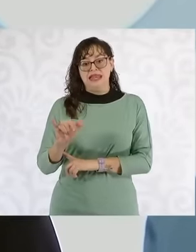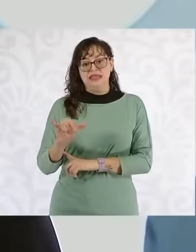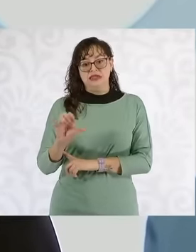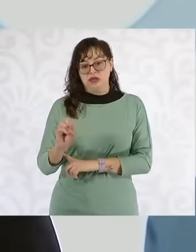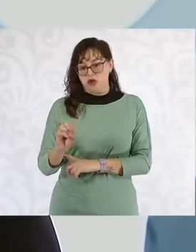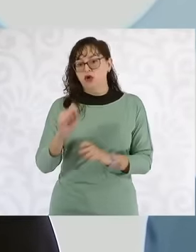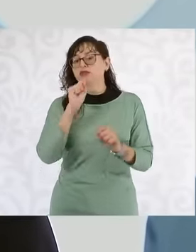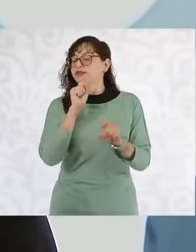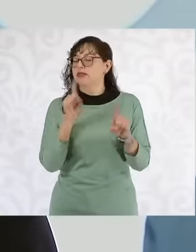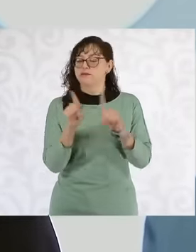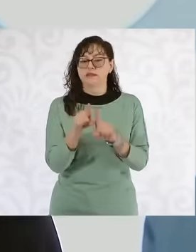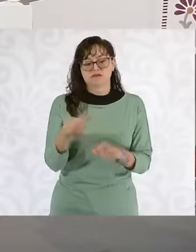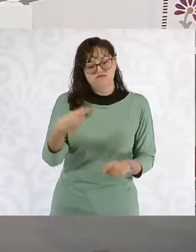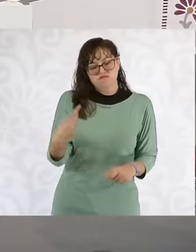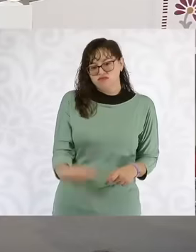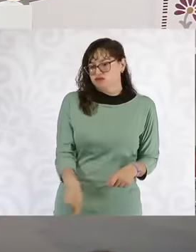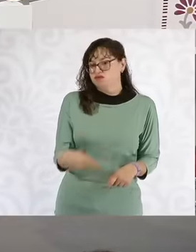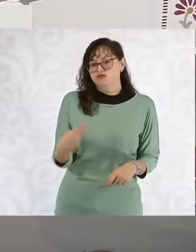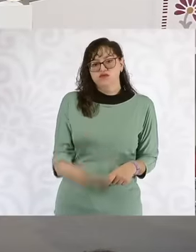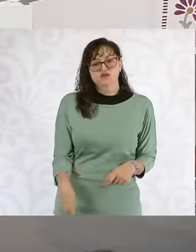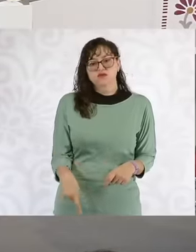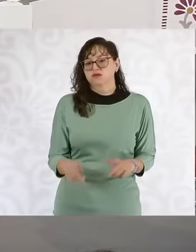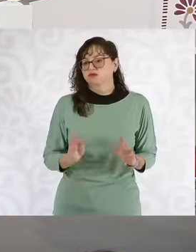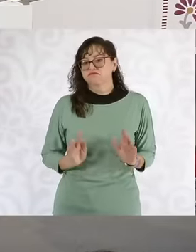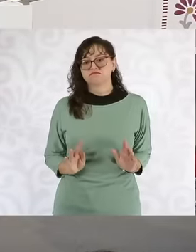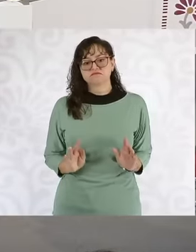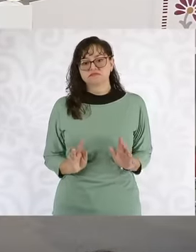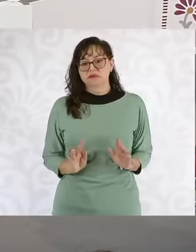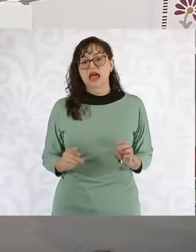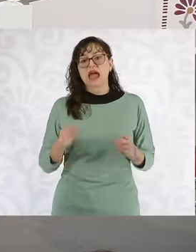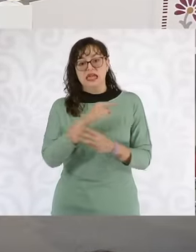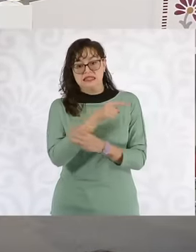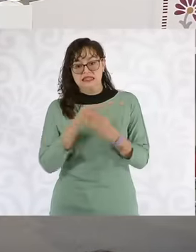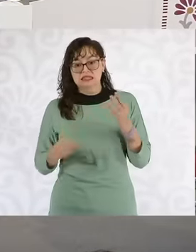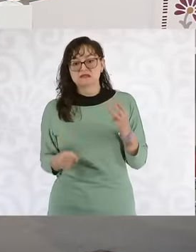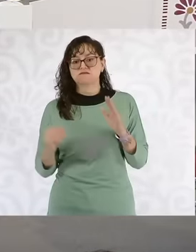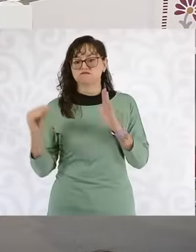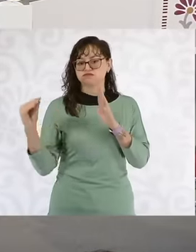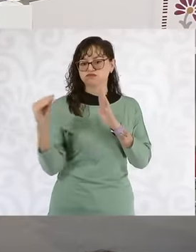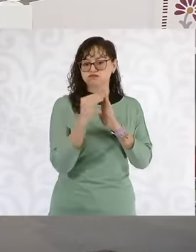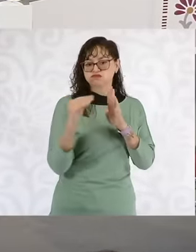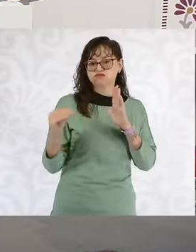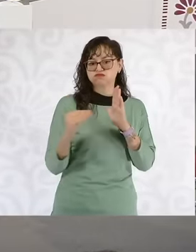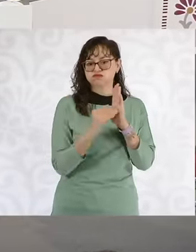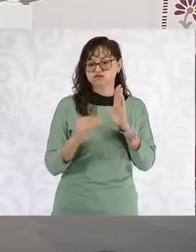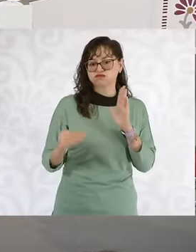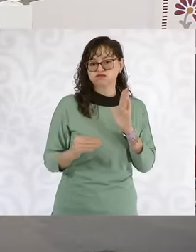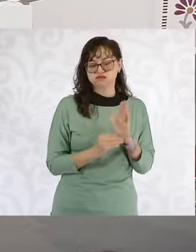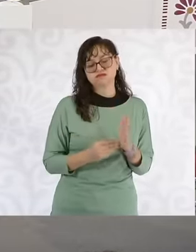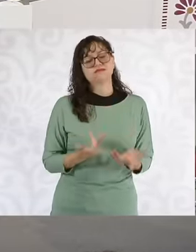of the Mexican state basically. These are the points of the Reform, we are very happy because